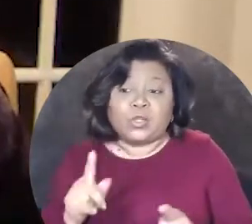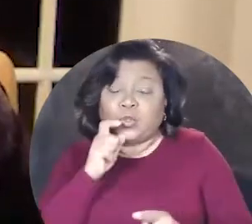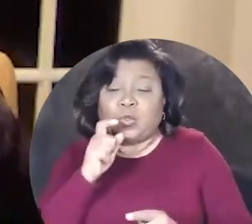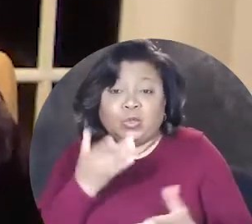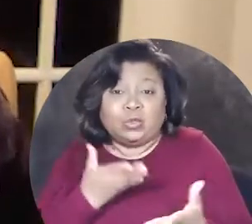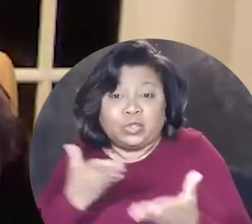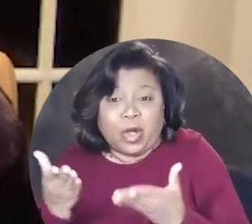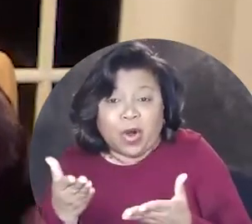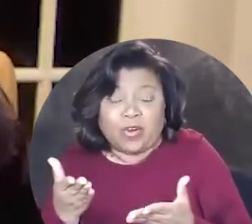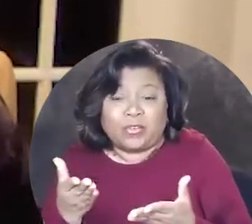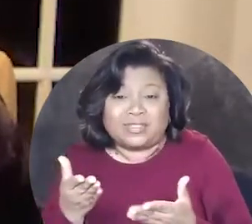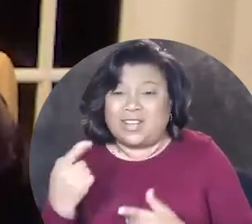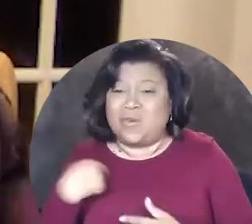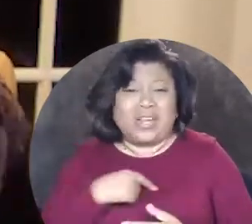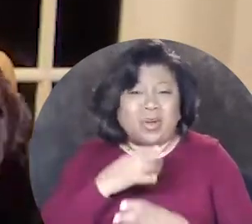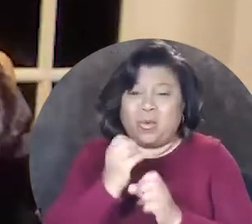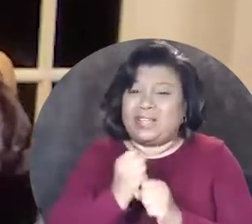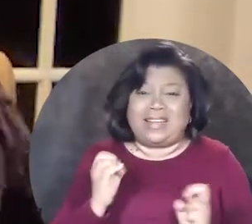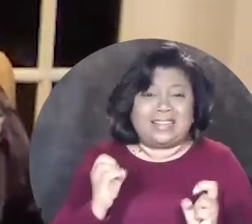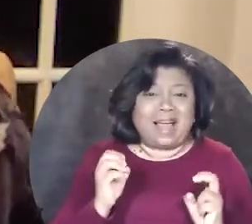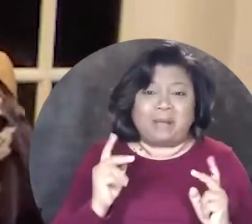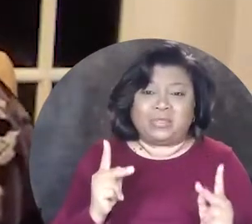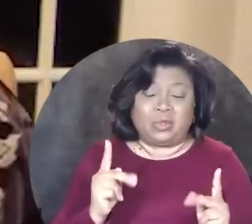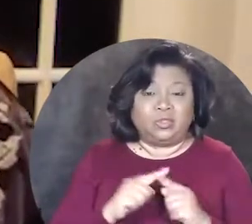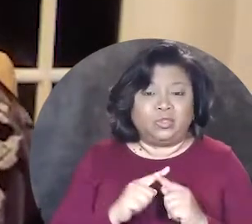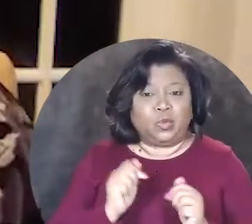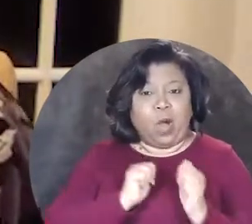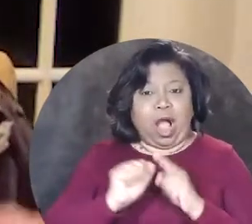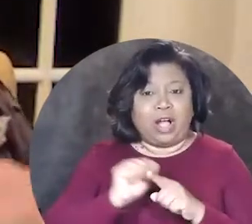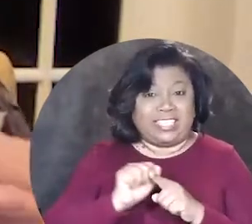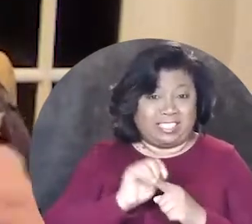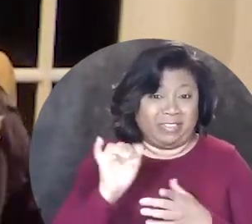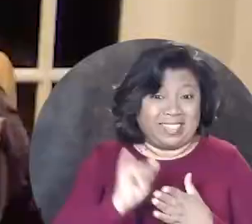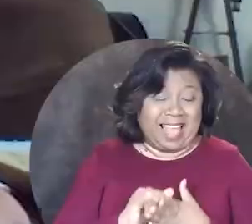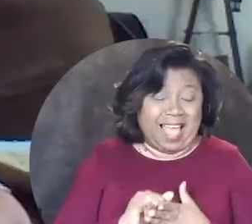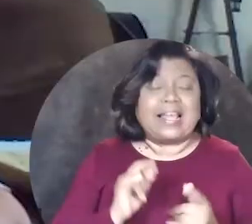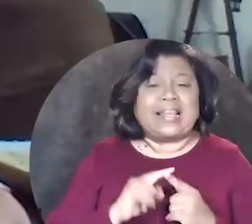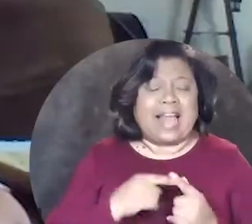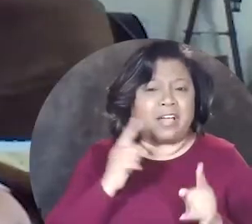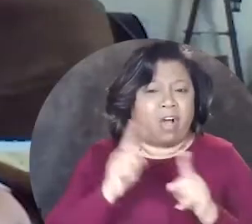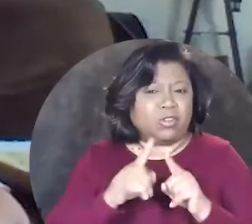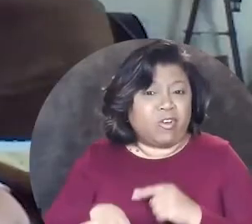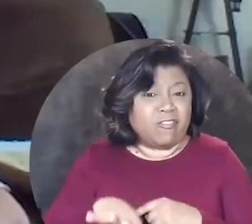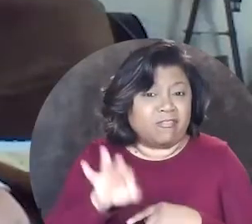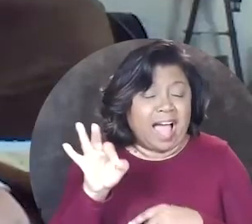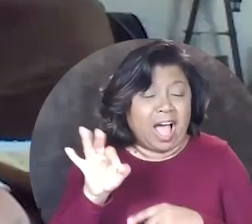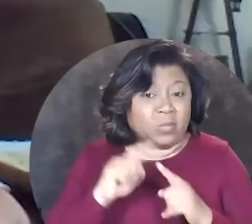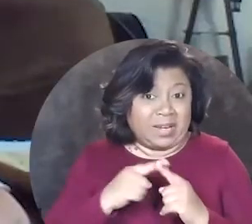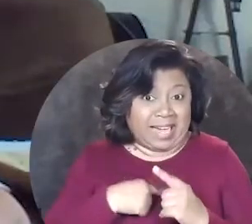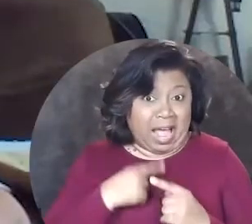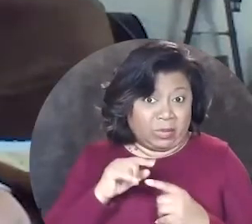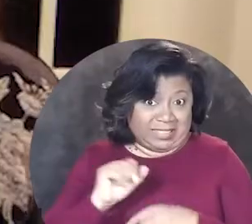"person who serves" we don't get an opportunity to audition for them and I've also found when I was